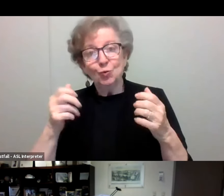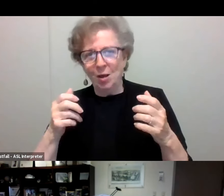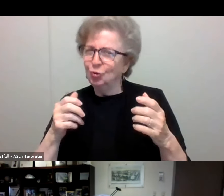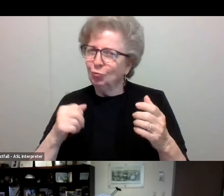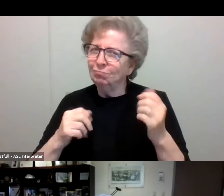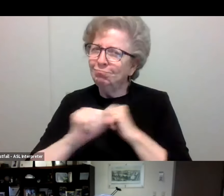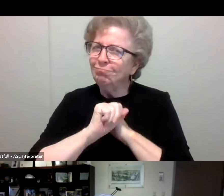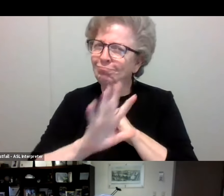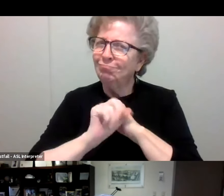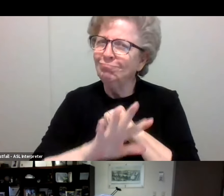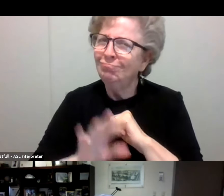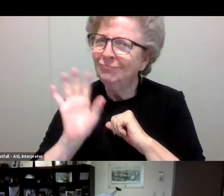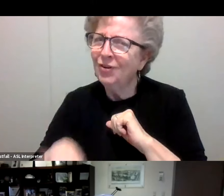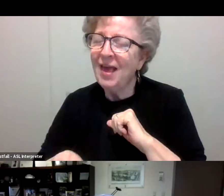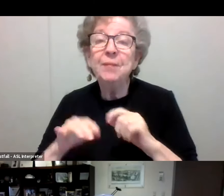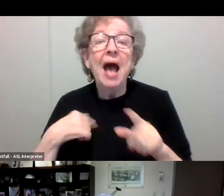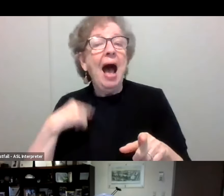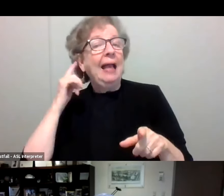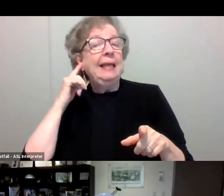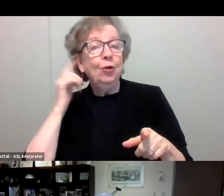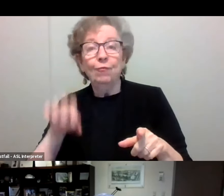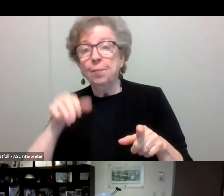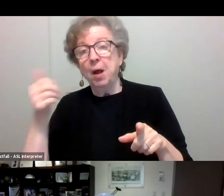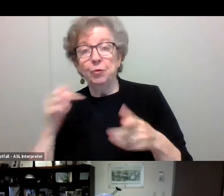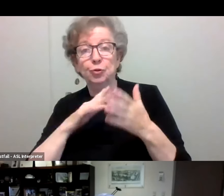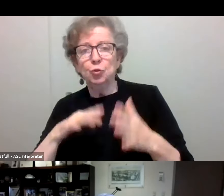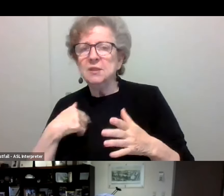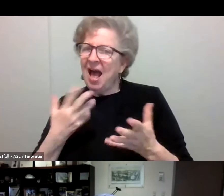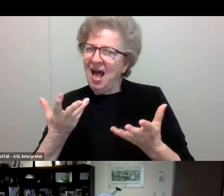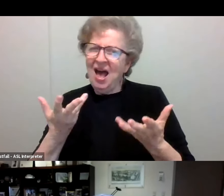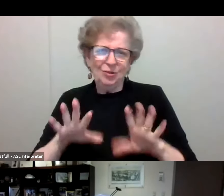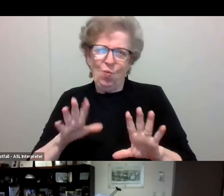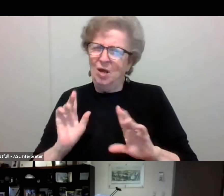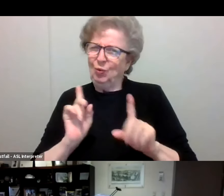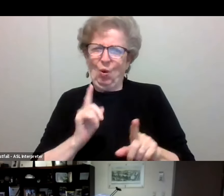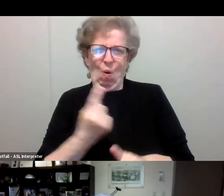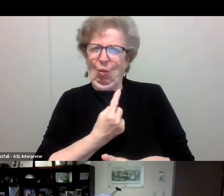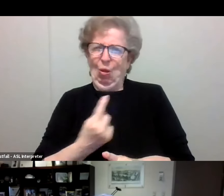And, you know, I hear from some students saying, well, I don't wanna go by myself. You know, grab someone from your hall.